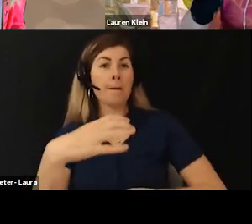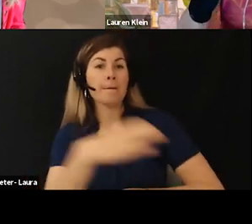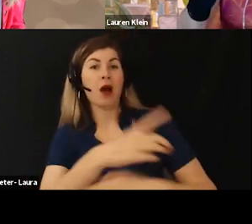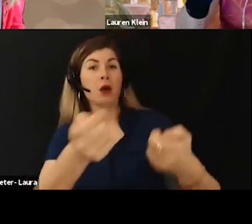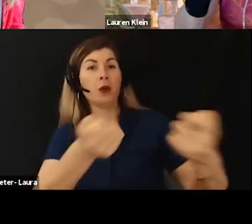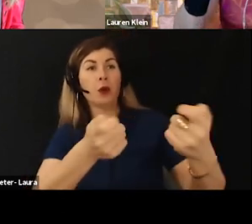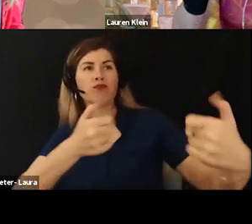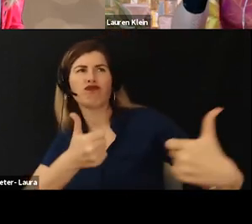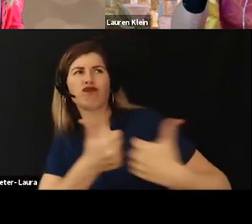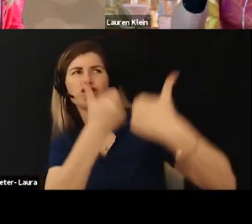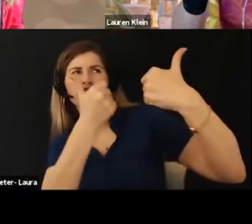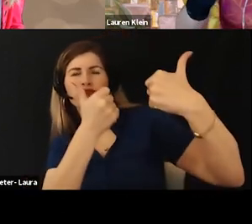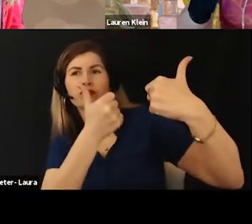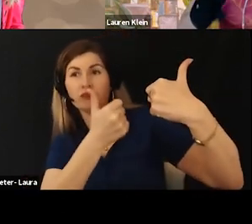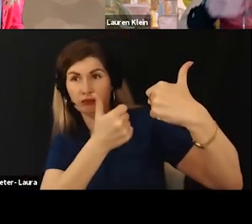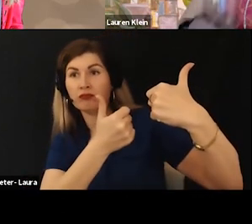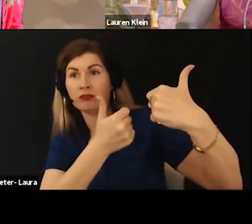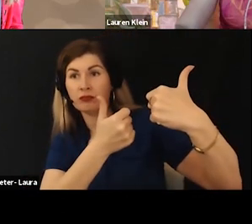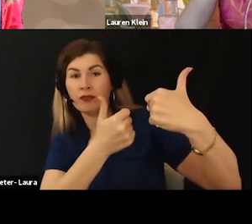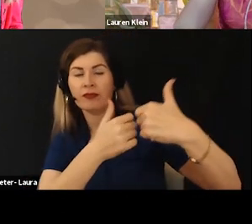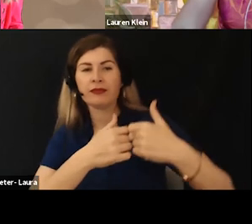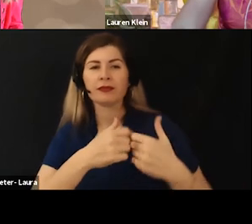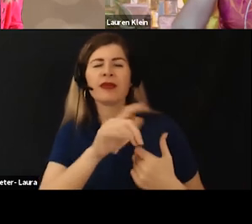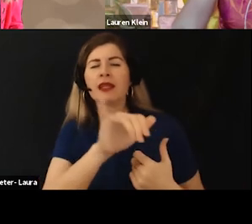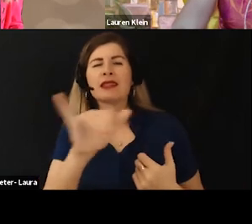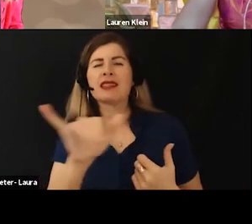And this also relates to missing data and missing data sets.